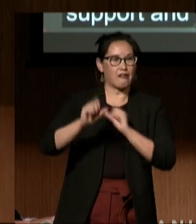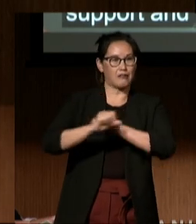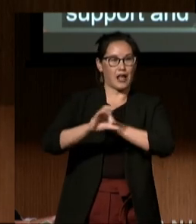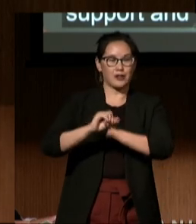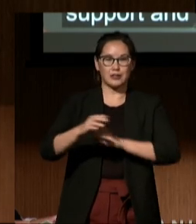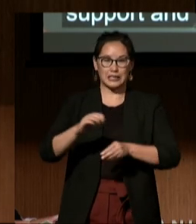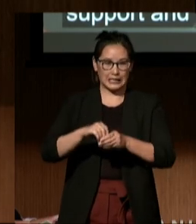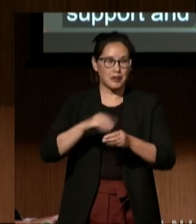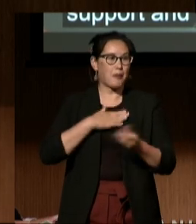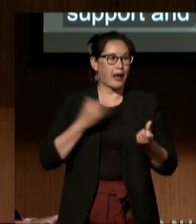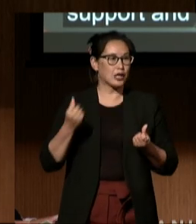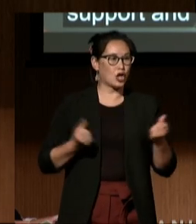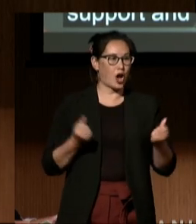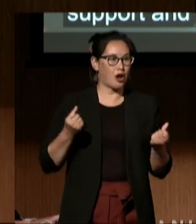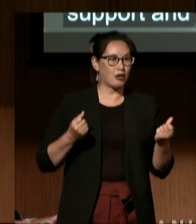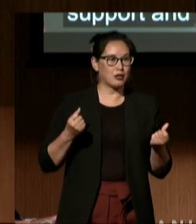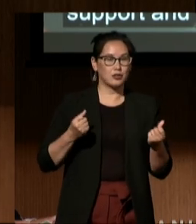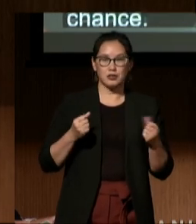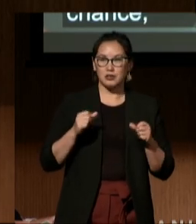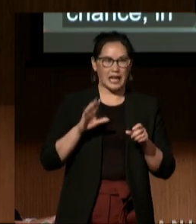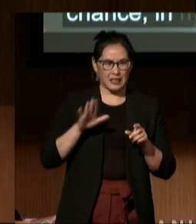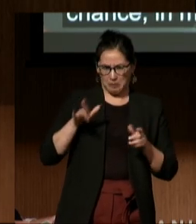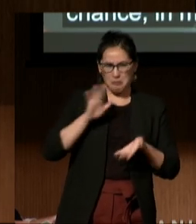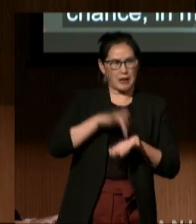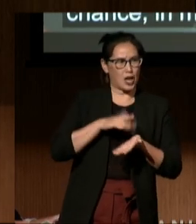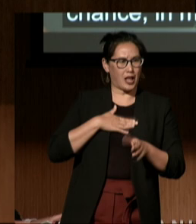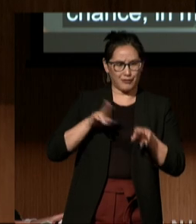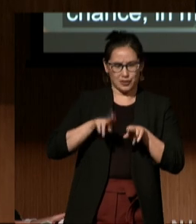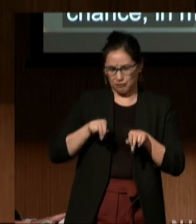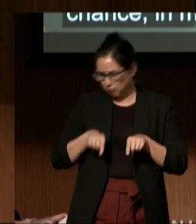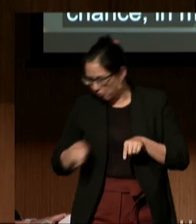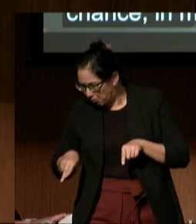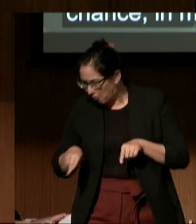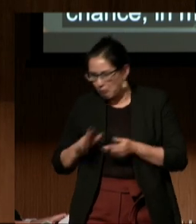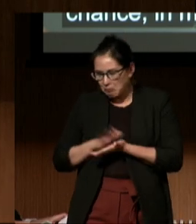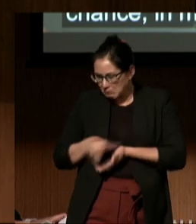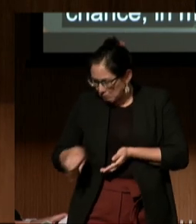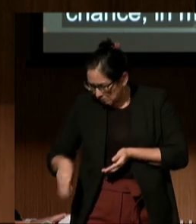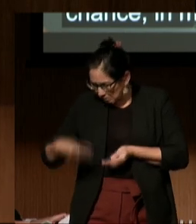in between two seats. That was 20 years ago.